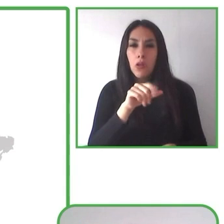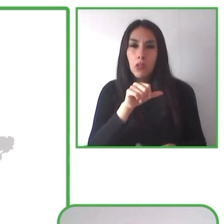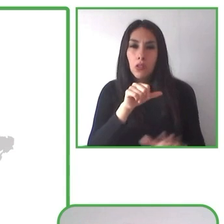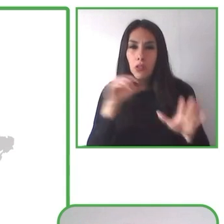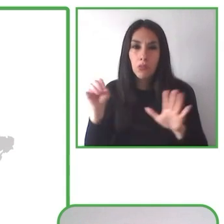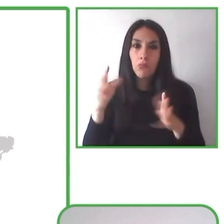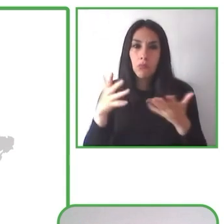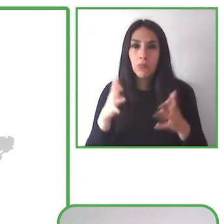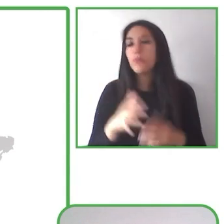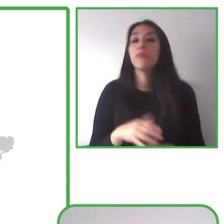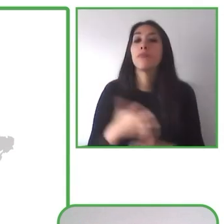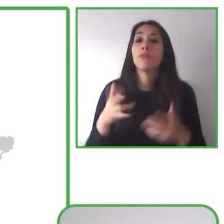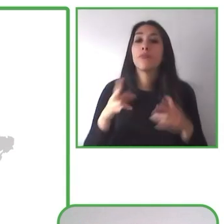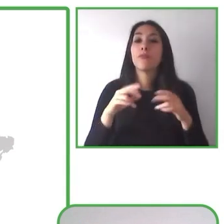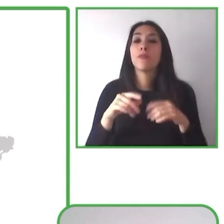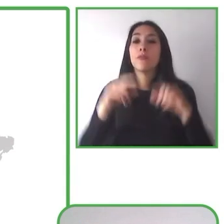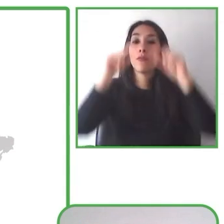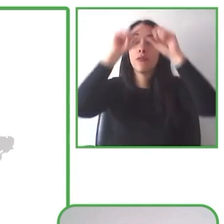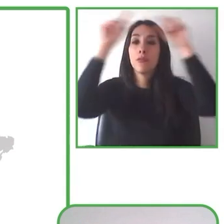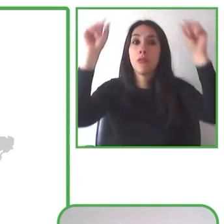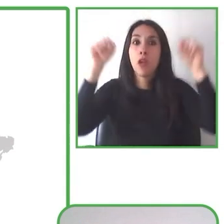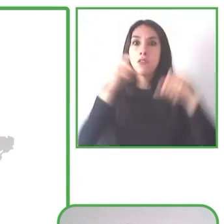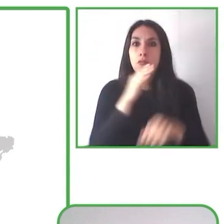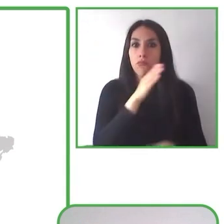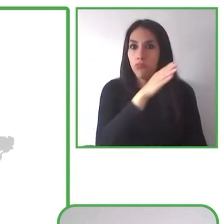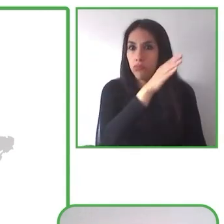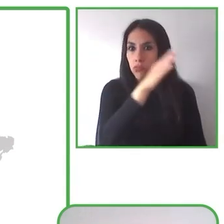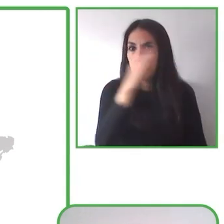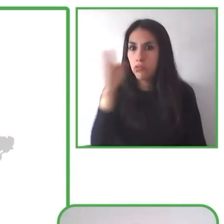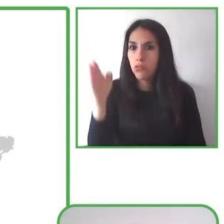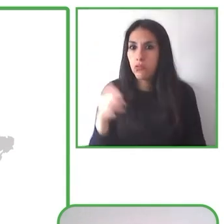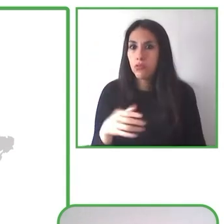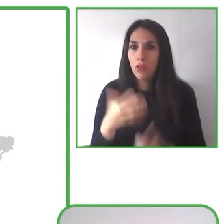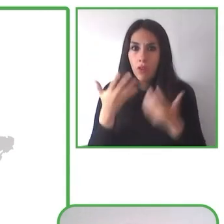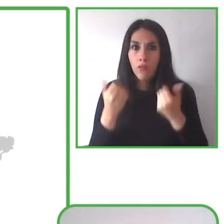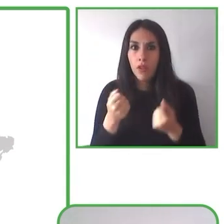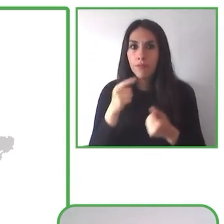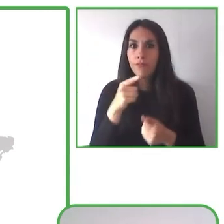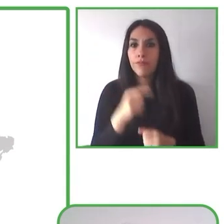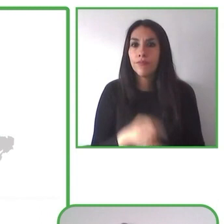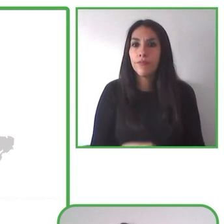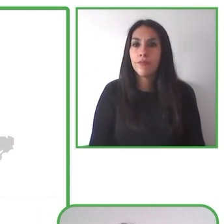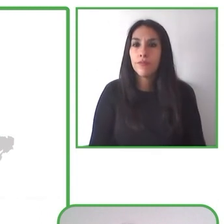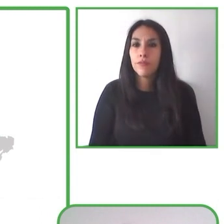We are we want to have more than 100 destinations. And by 2023, we want to cover the Americas.